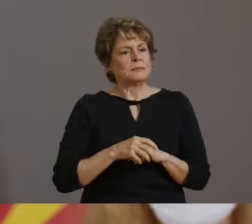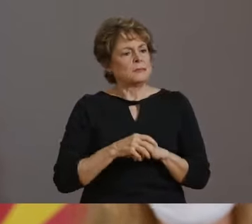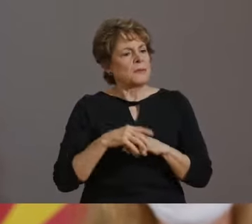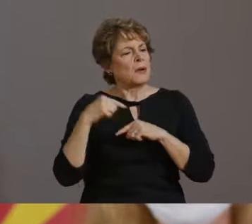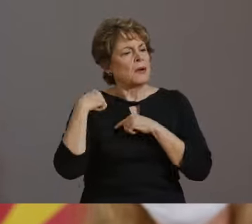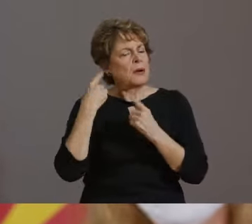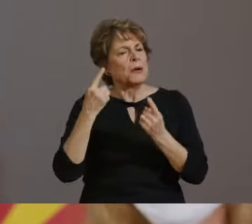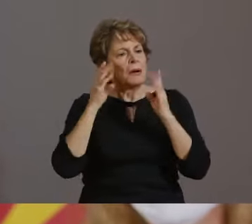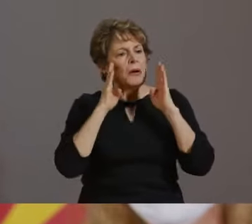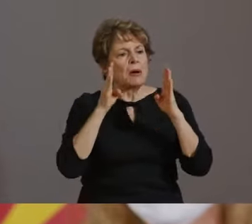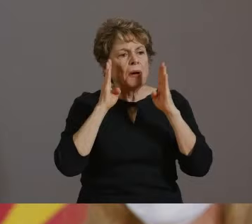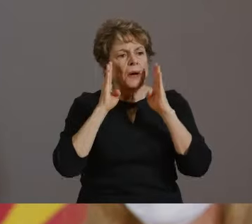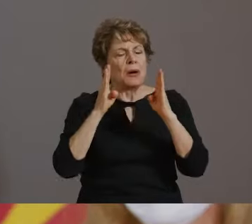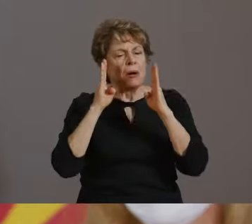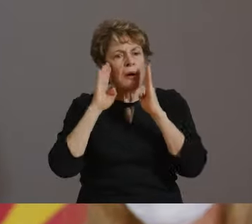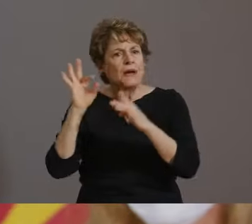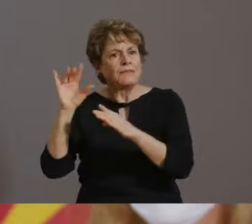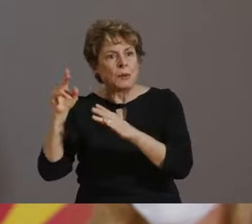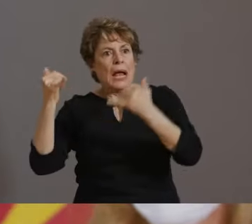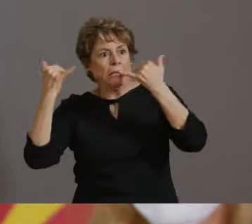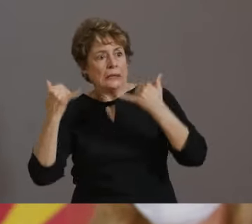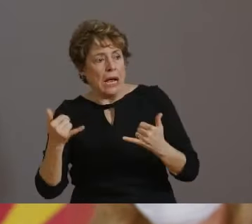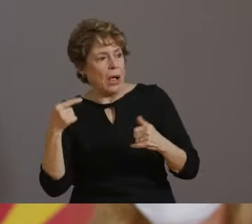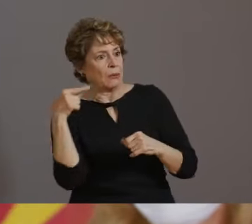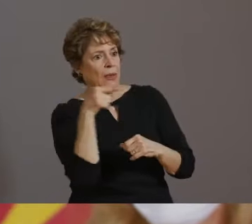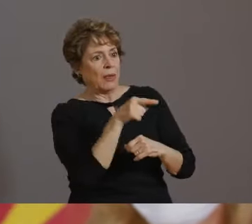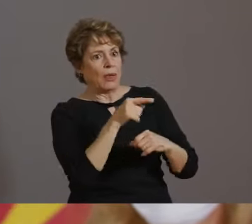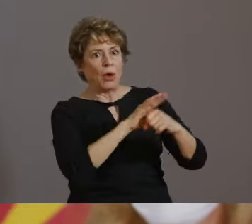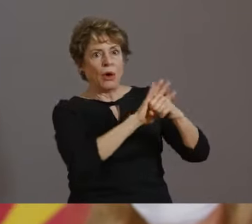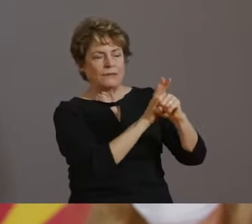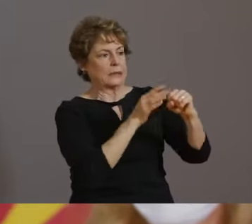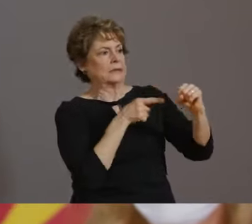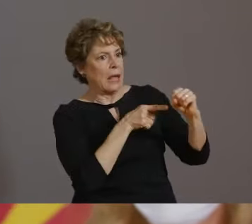GREATER CHALLENGES THAN THE TYPICAL FLU SEASON.